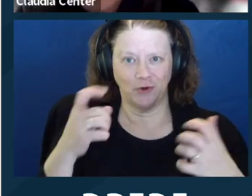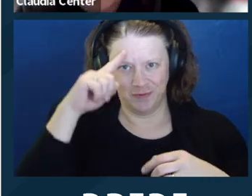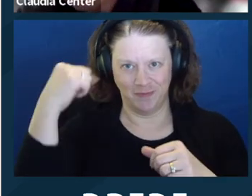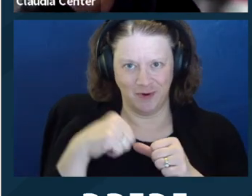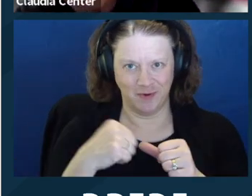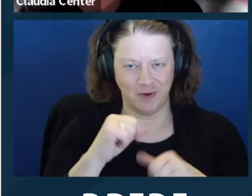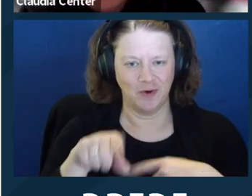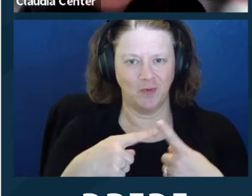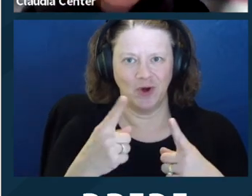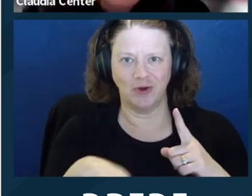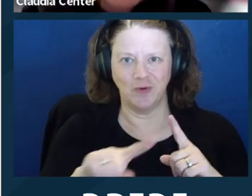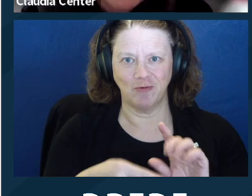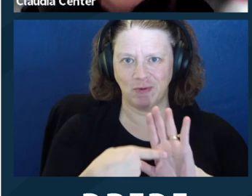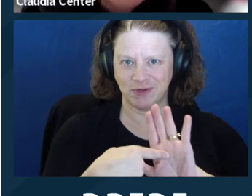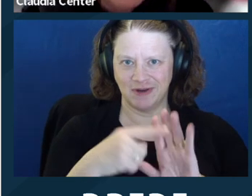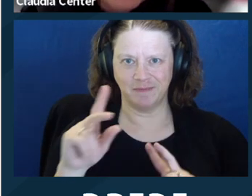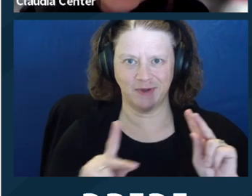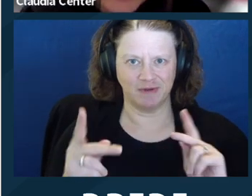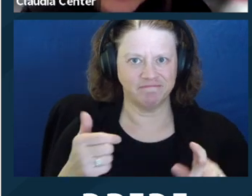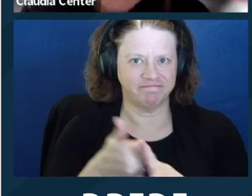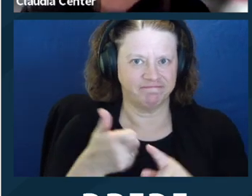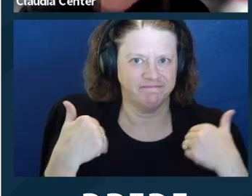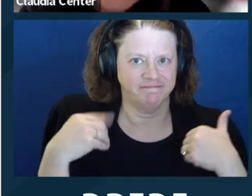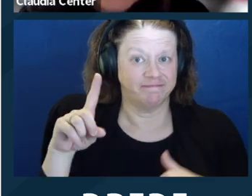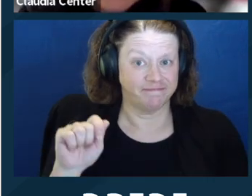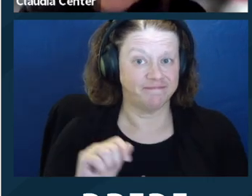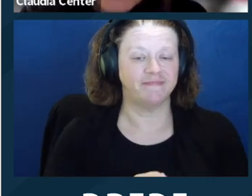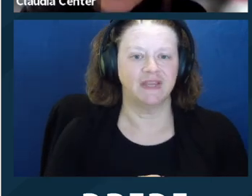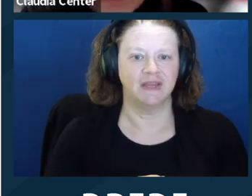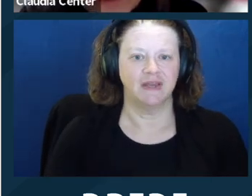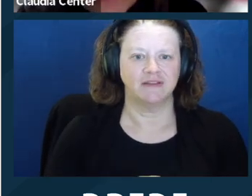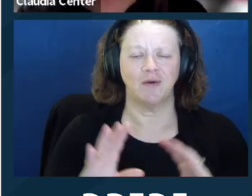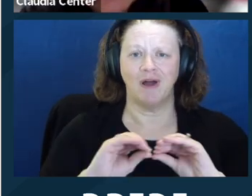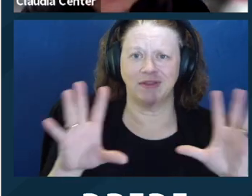to keep in mind when you're representing people with disabilities. So obviously disability